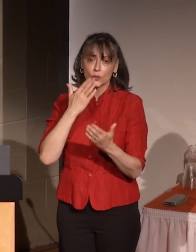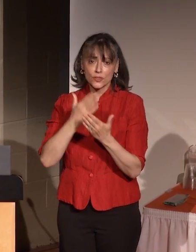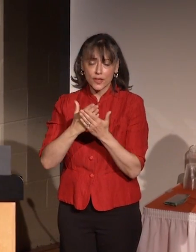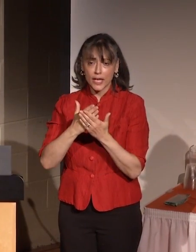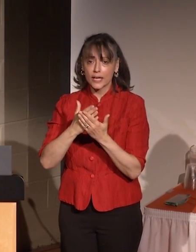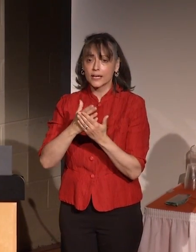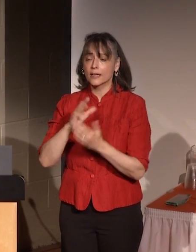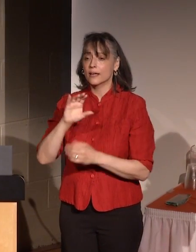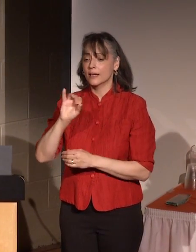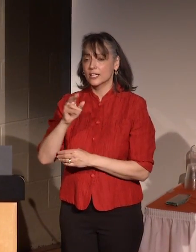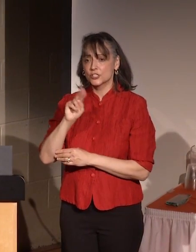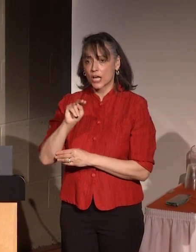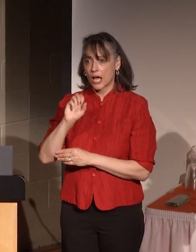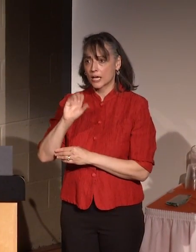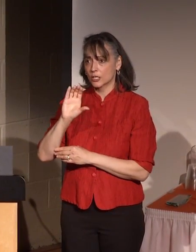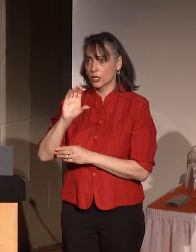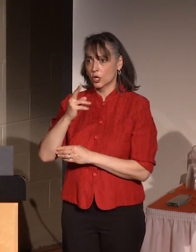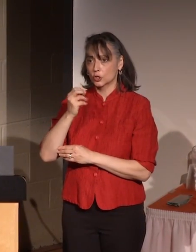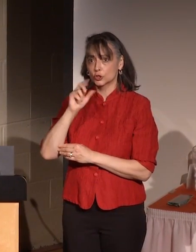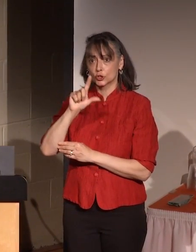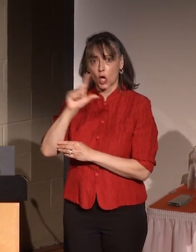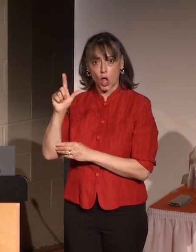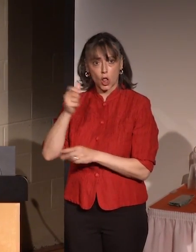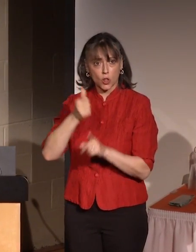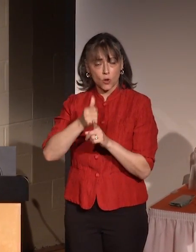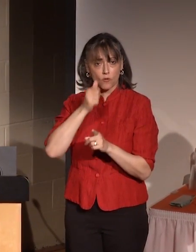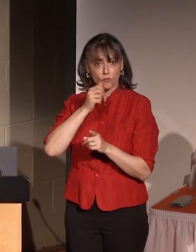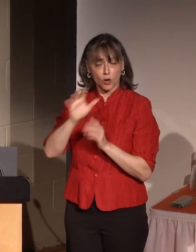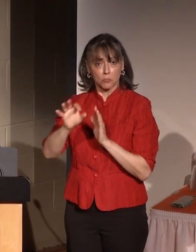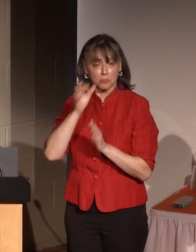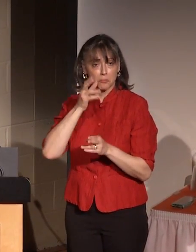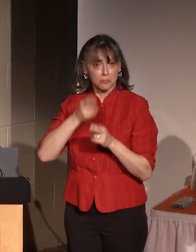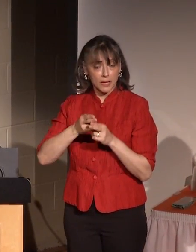nominating me and the committee for choosing me, and also I'd